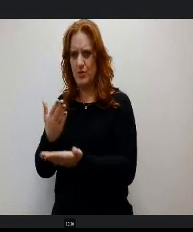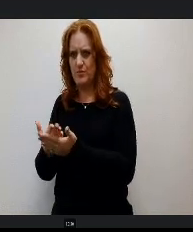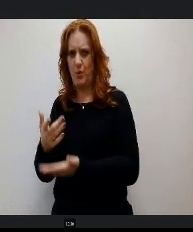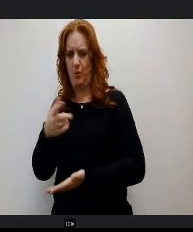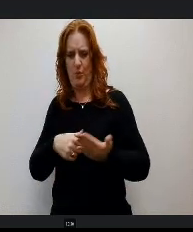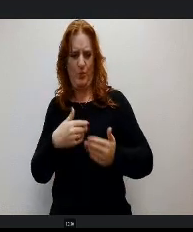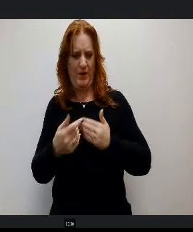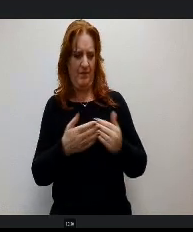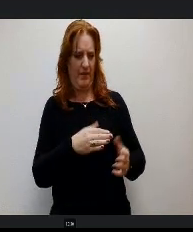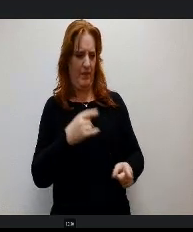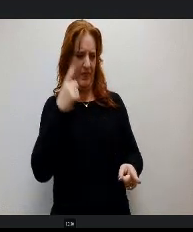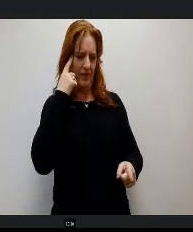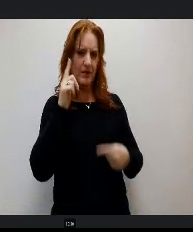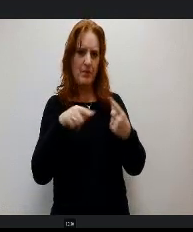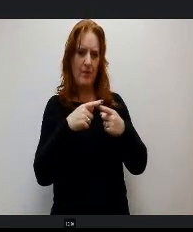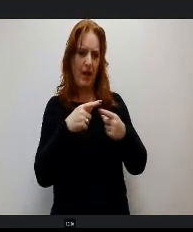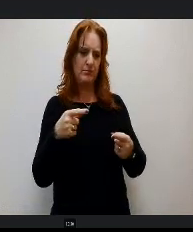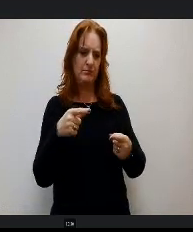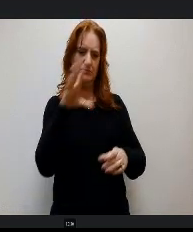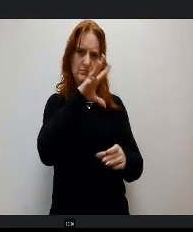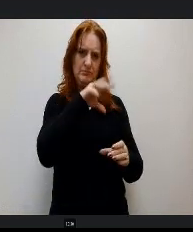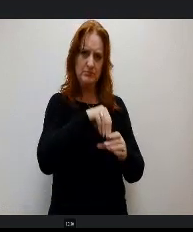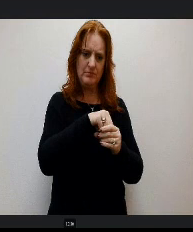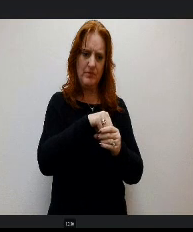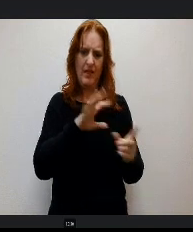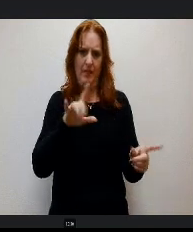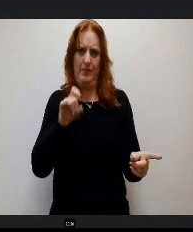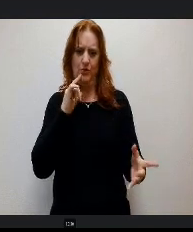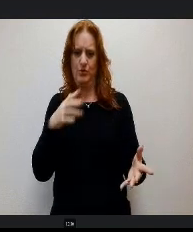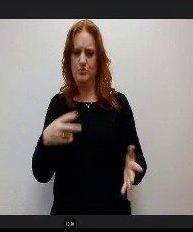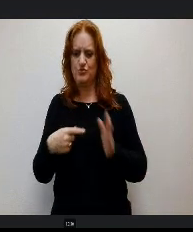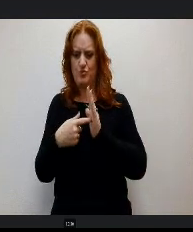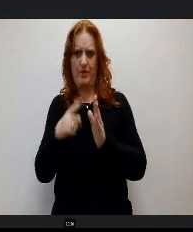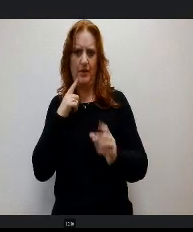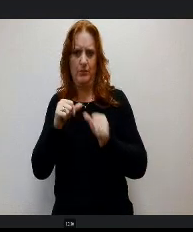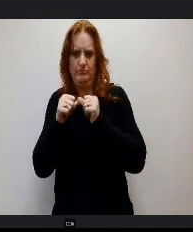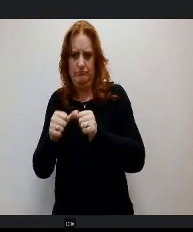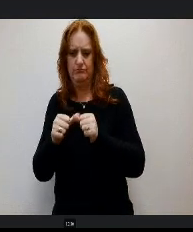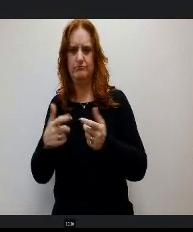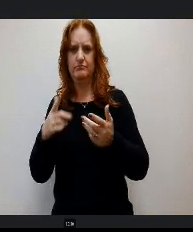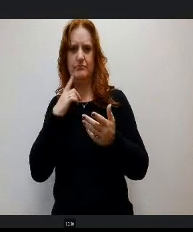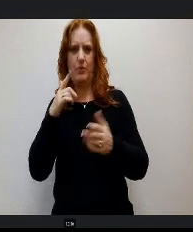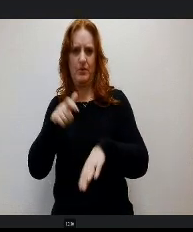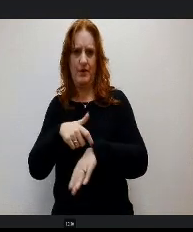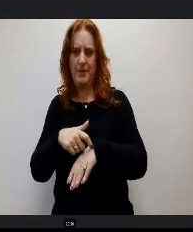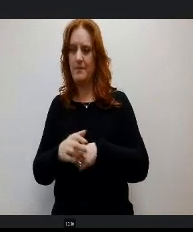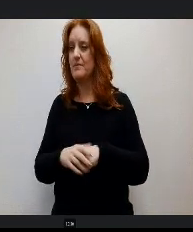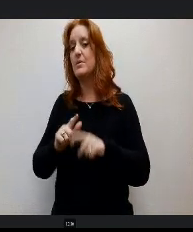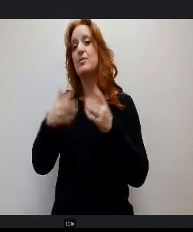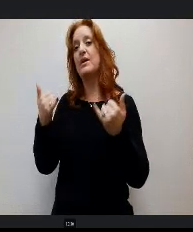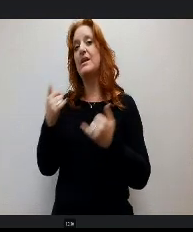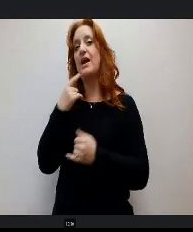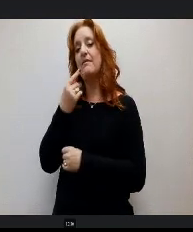had some form of sustainability over time Right now, 1448 would seek to give.